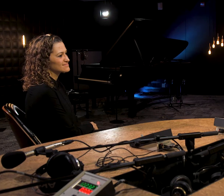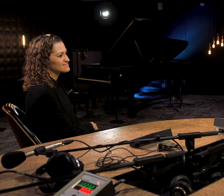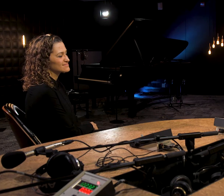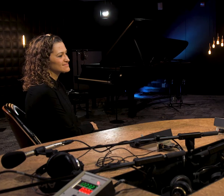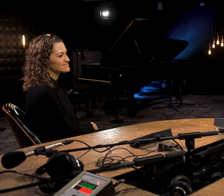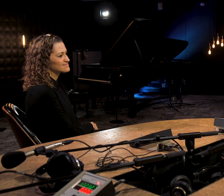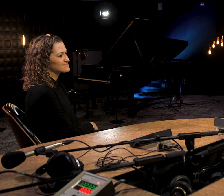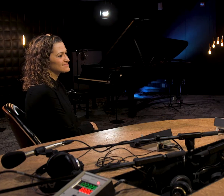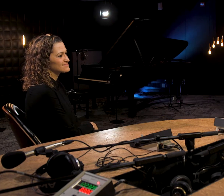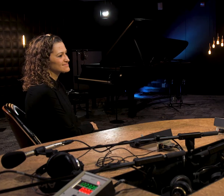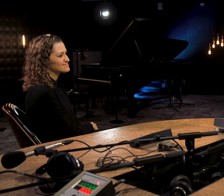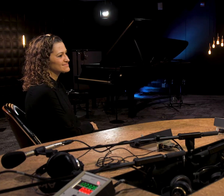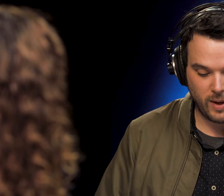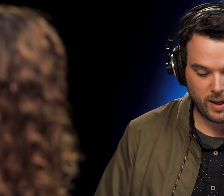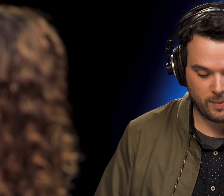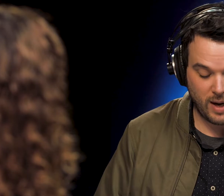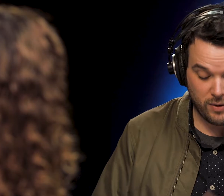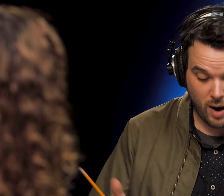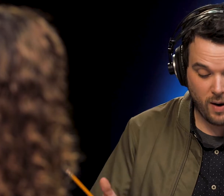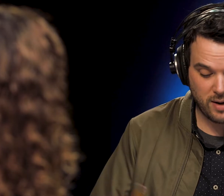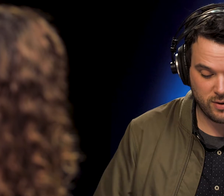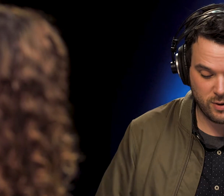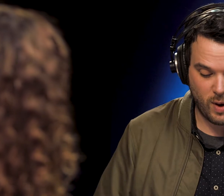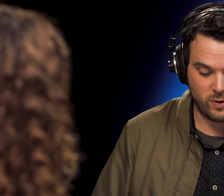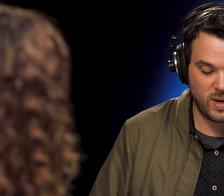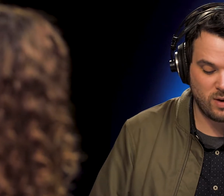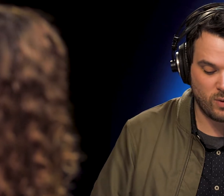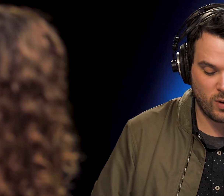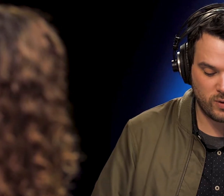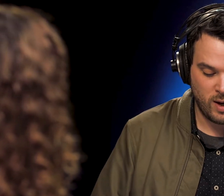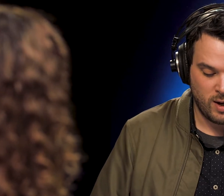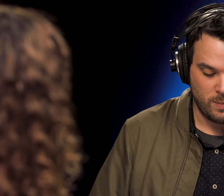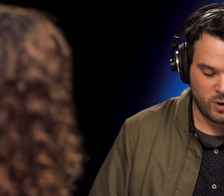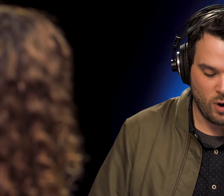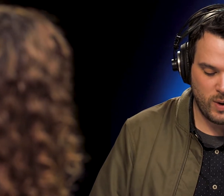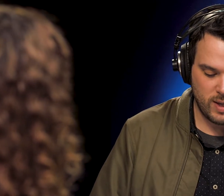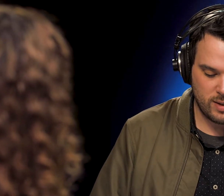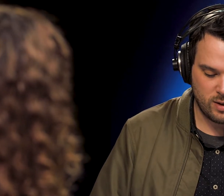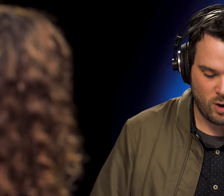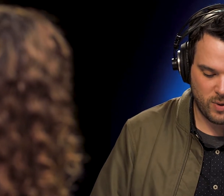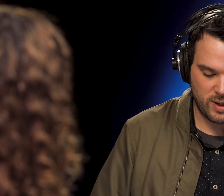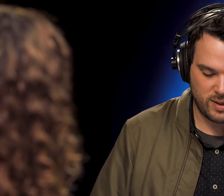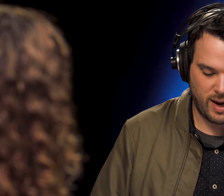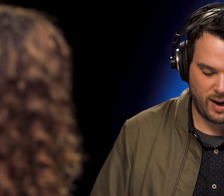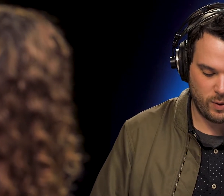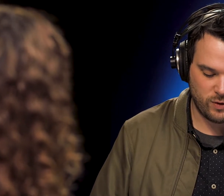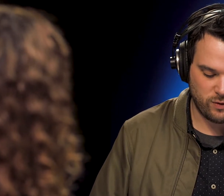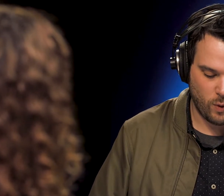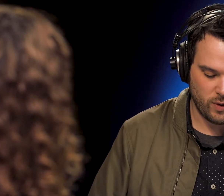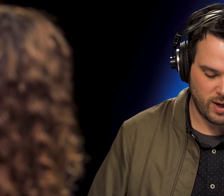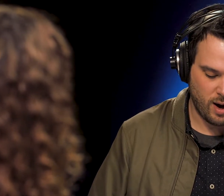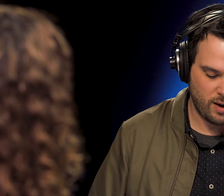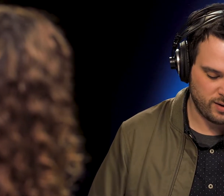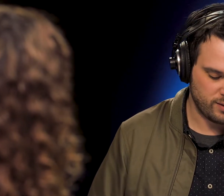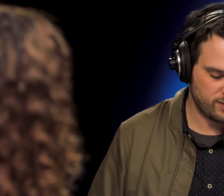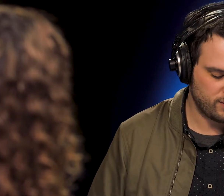Tom Power: by the character Horatio. Tom Power: Now, there are actors who do have speaking roles... Tom Power: But no one is interpreting Tom Power: the sign language for the audience.